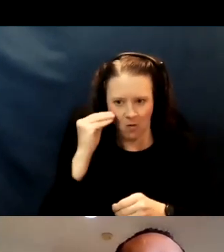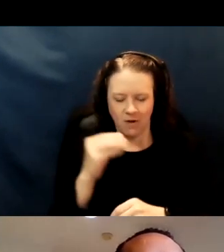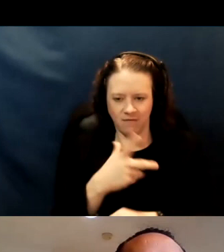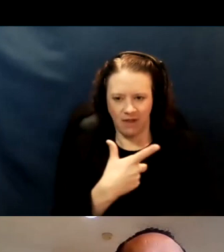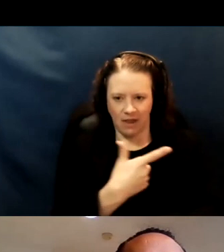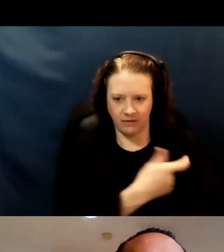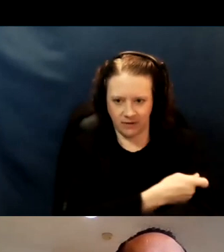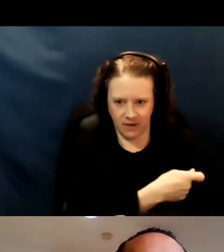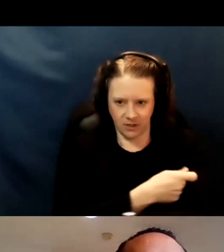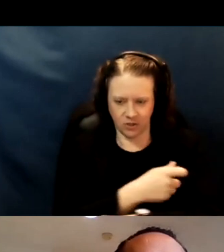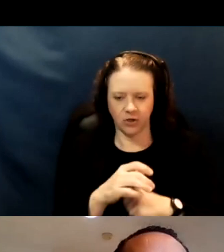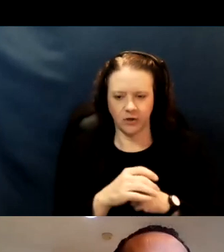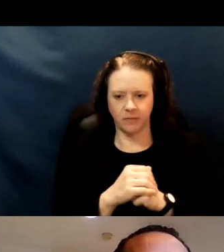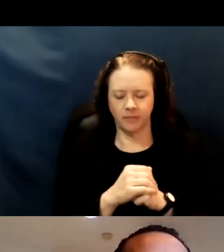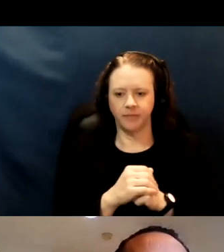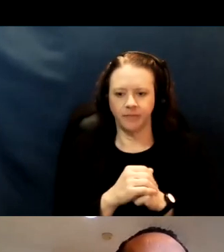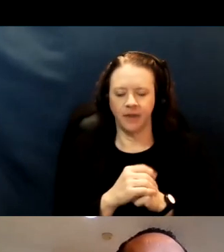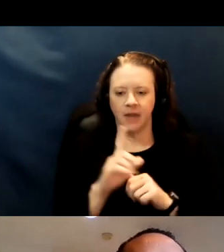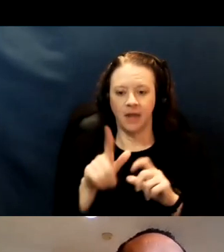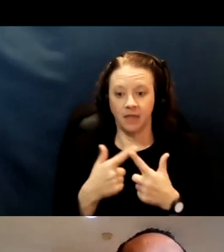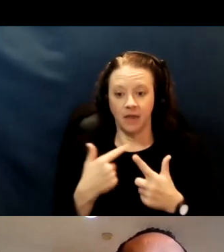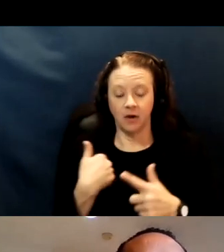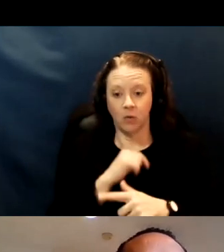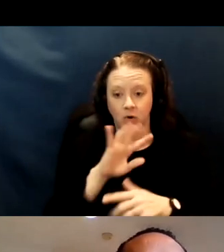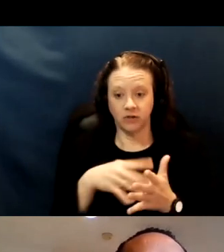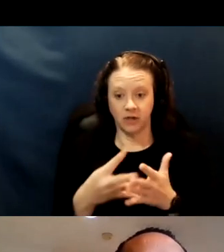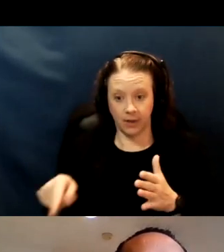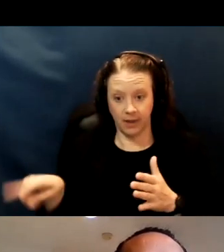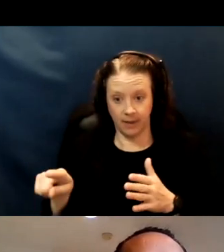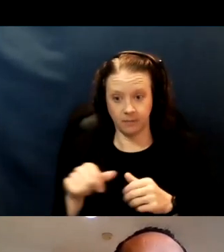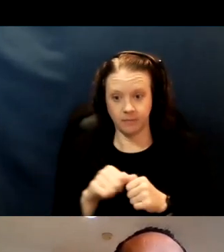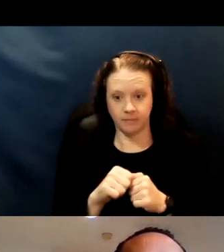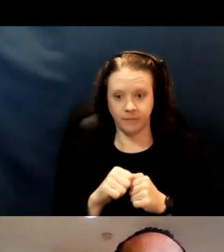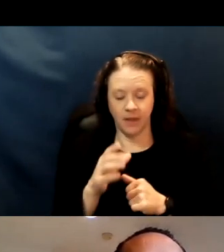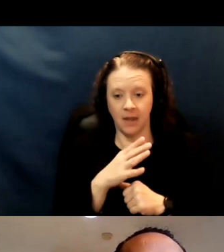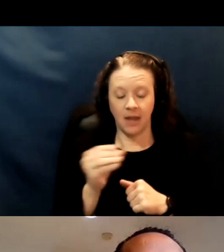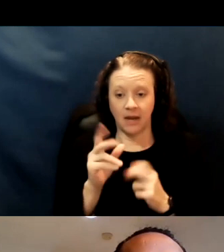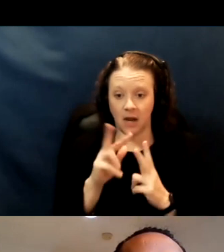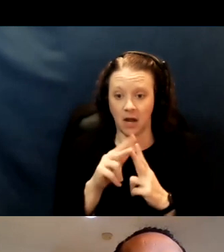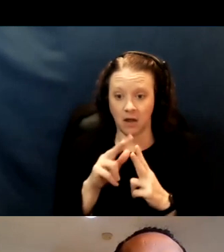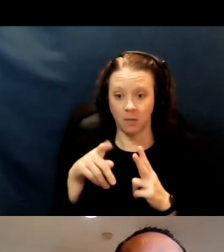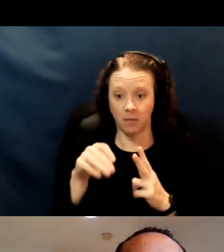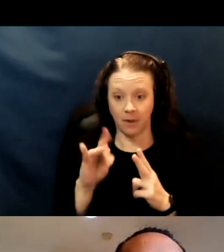And then we're scheduling them. And either public health nurses, Medical Reserve Corp,